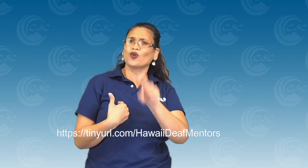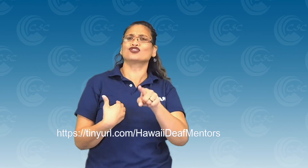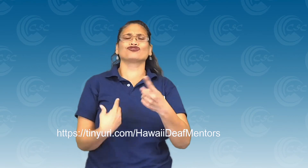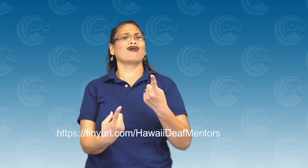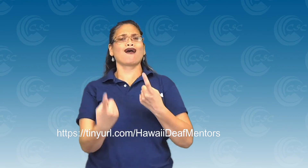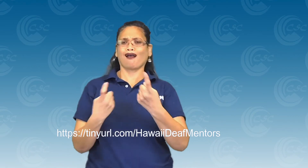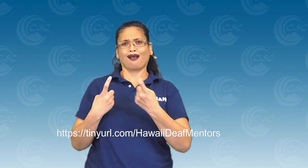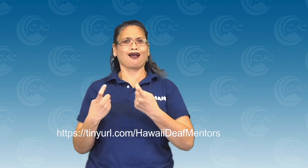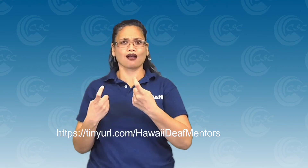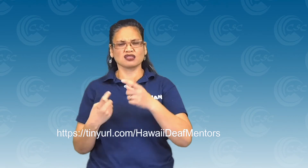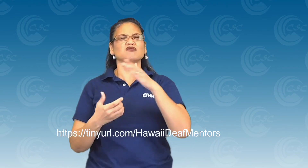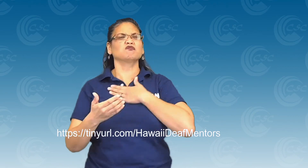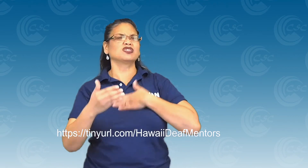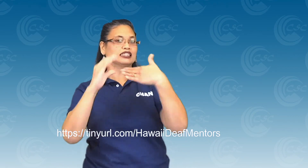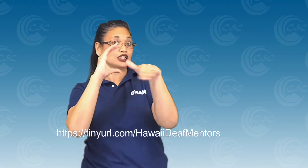If you have any questions, please e-mail us.